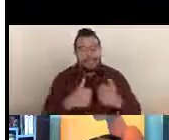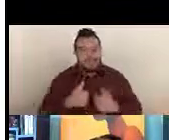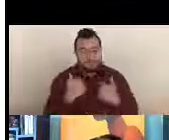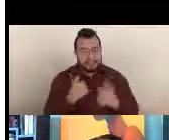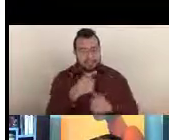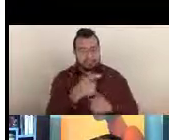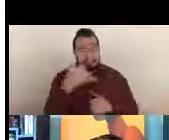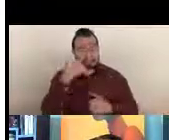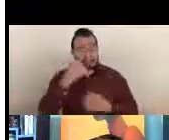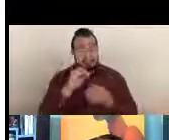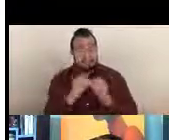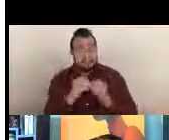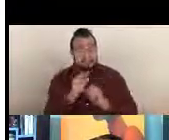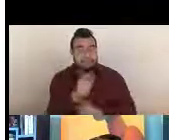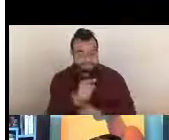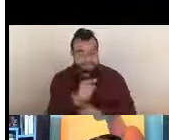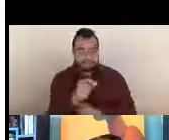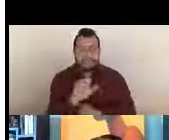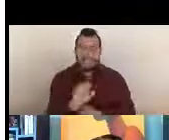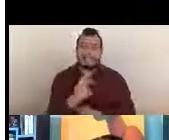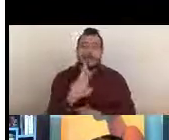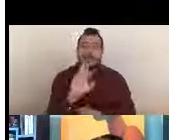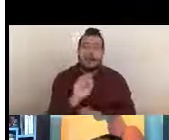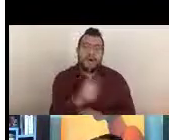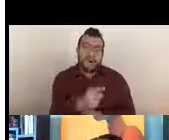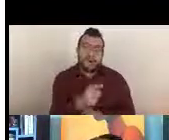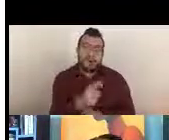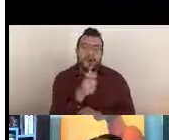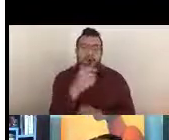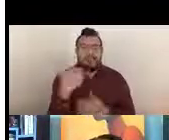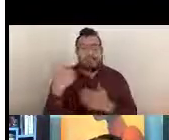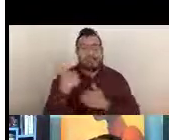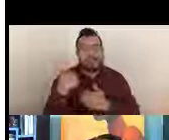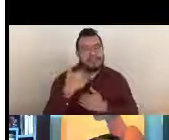of the scientific review number responsible for that study section.